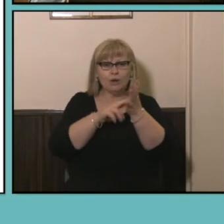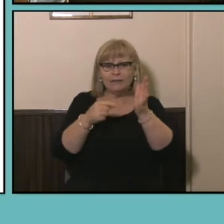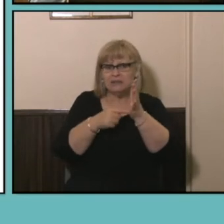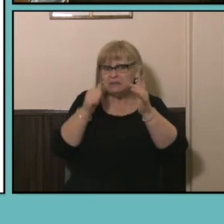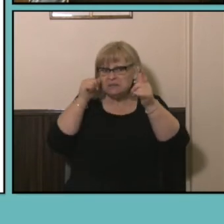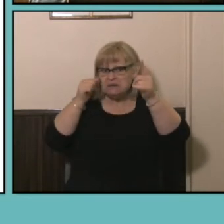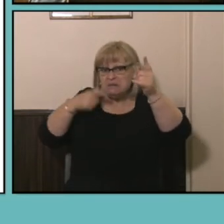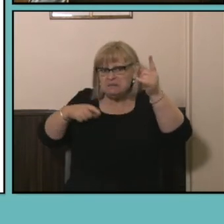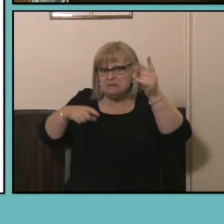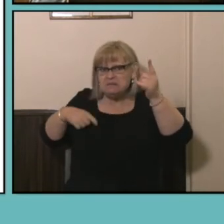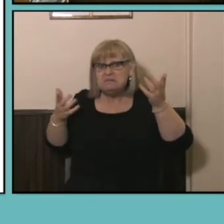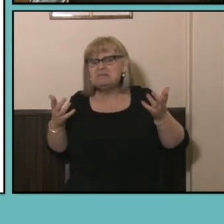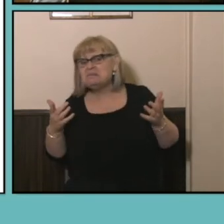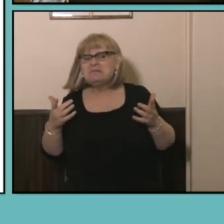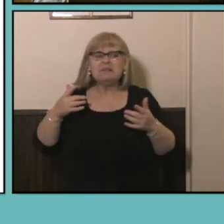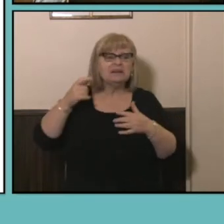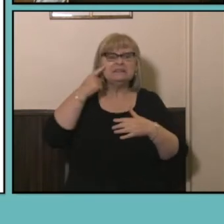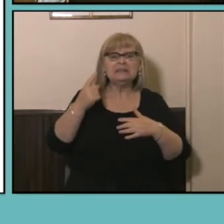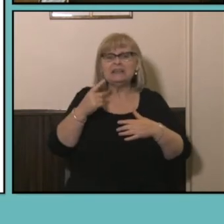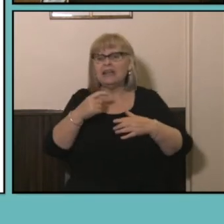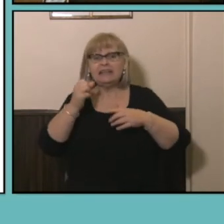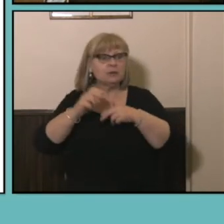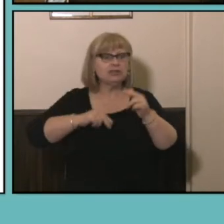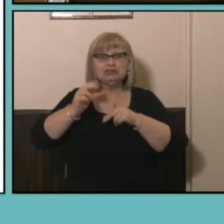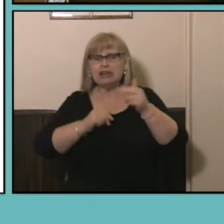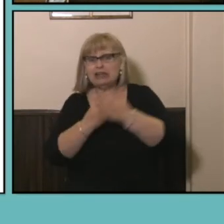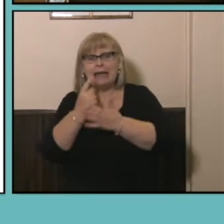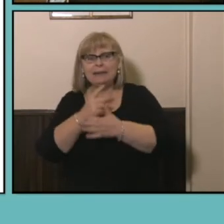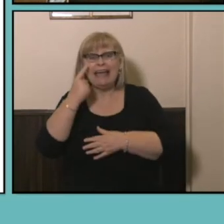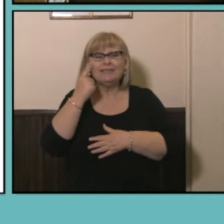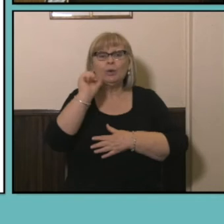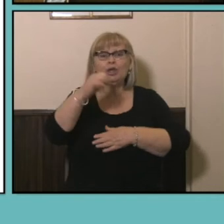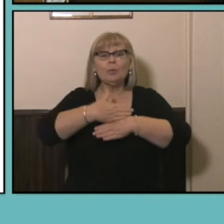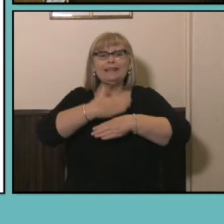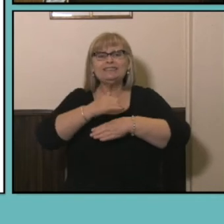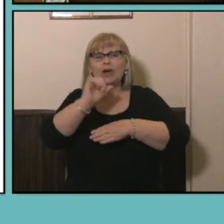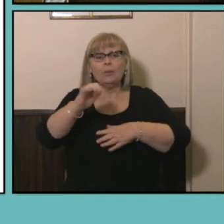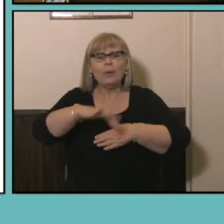able to look outside of your window and see construction in full force, and